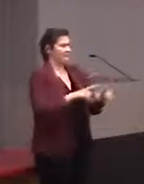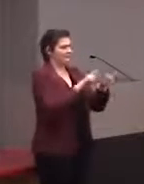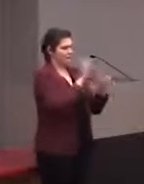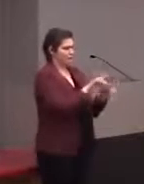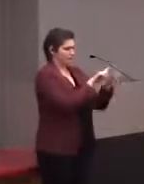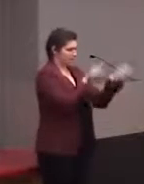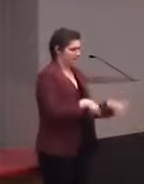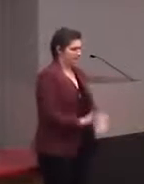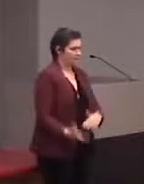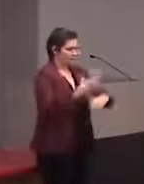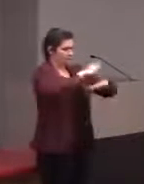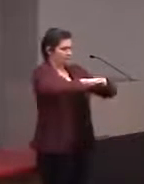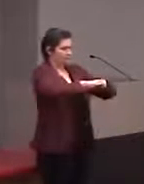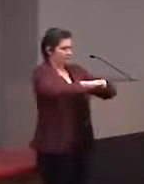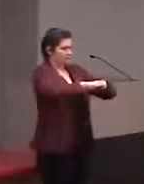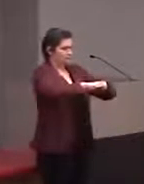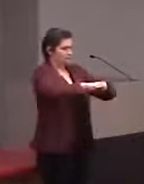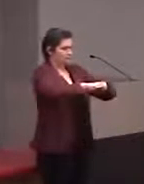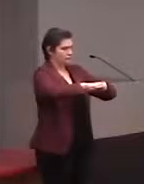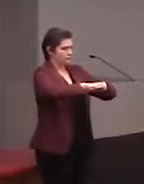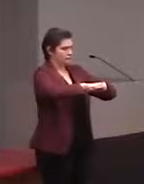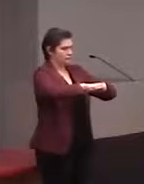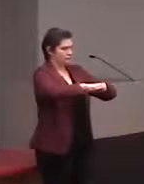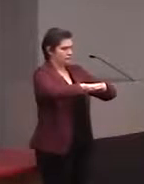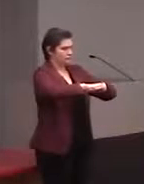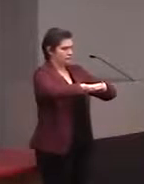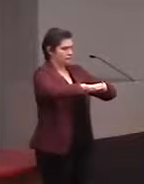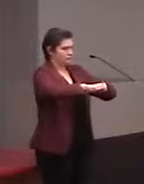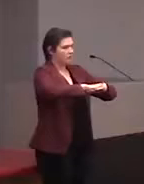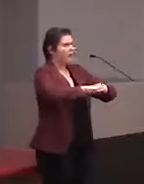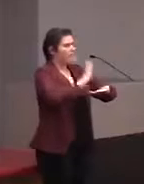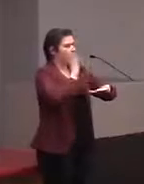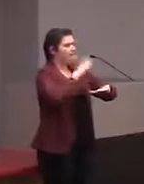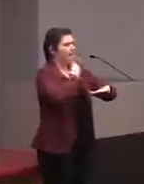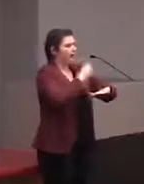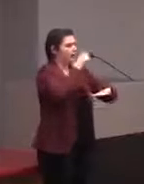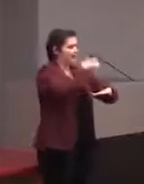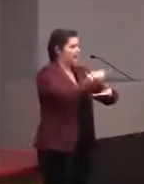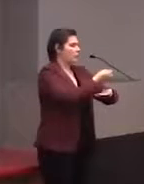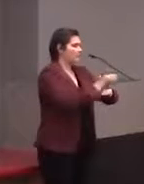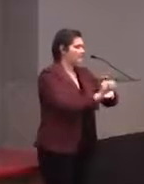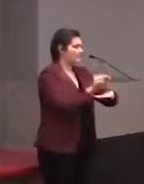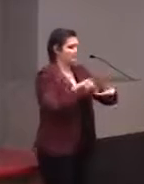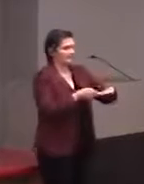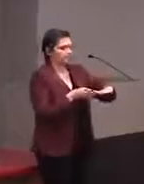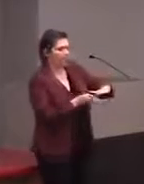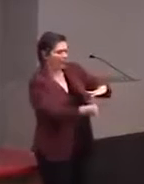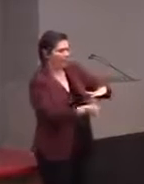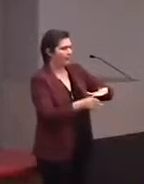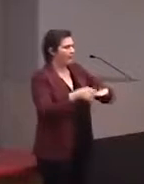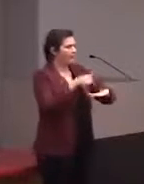of the map and it will tell you what office... It'll say, "This is an office," or "This is a hallway," or "This is a room."